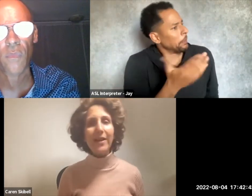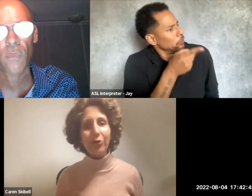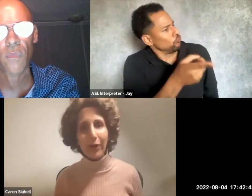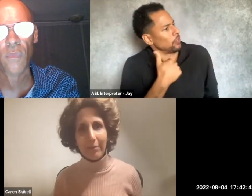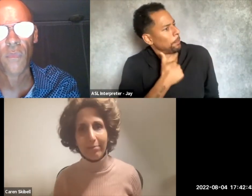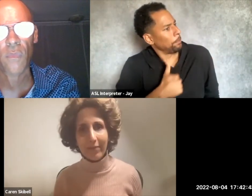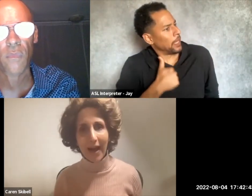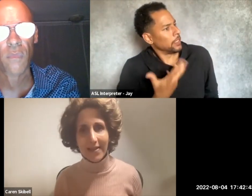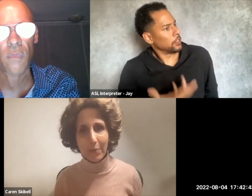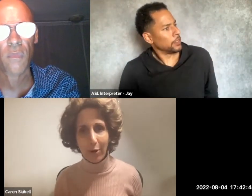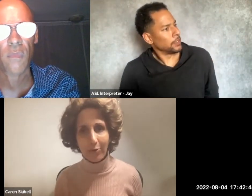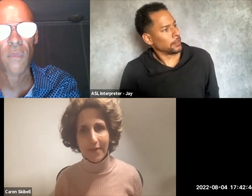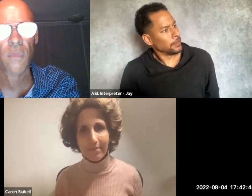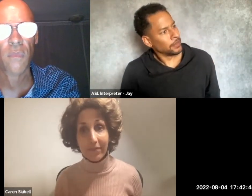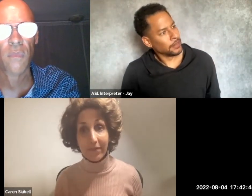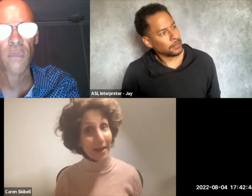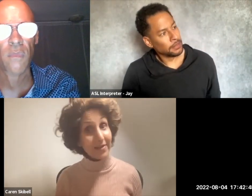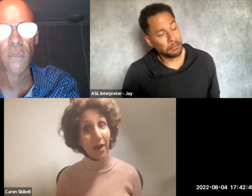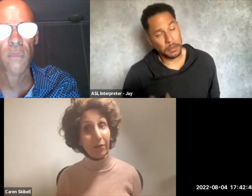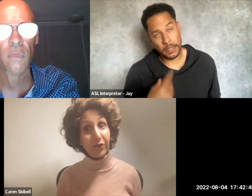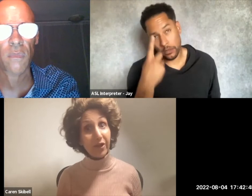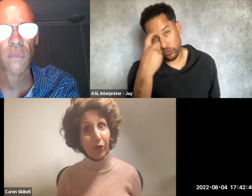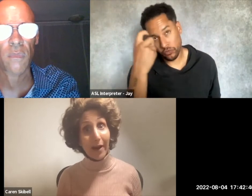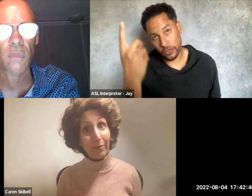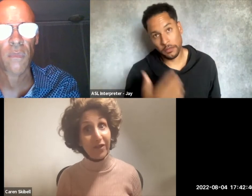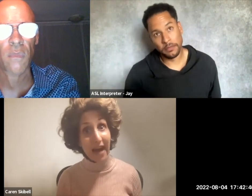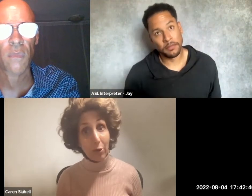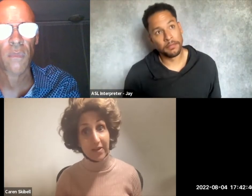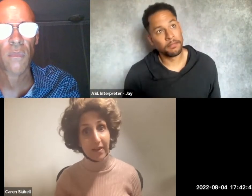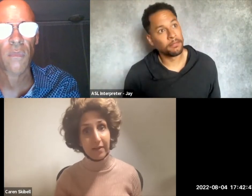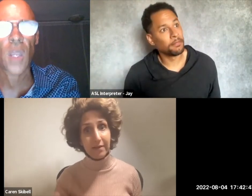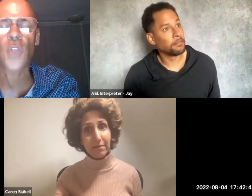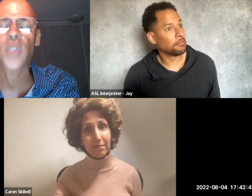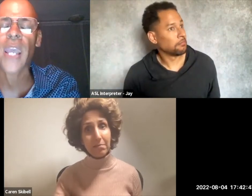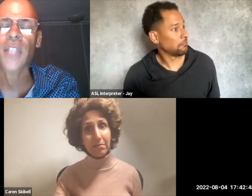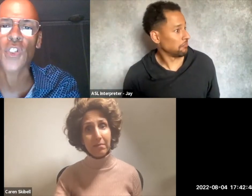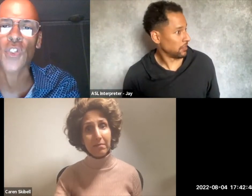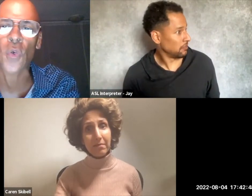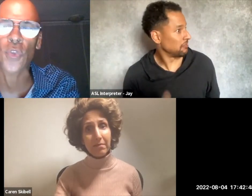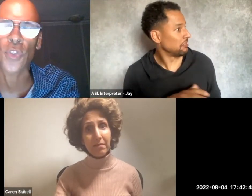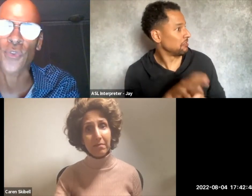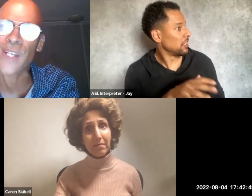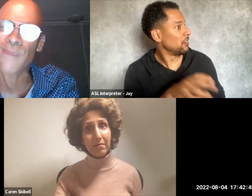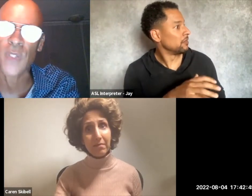One can dream, I suppose. that's enough to triumph doubt. You can't control your dreams.